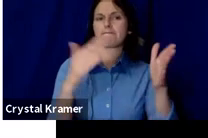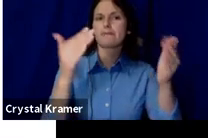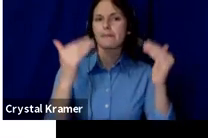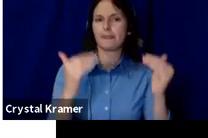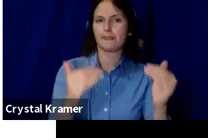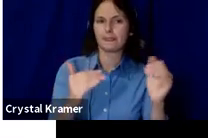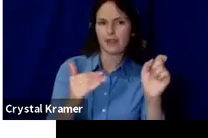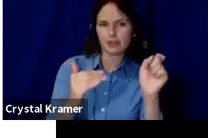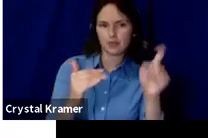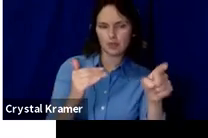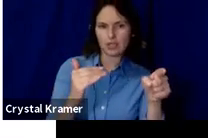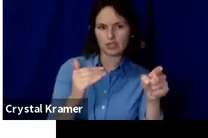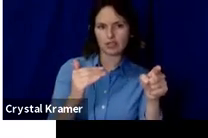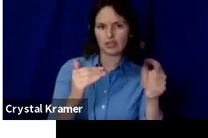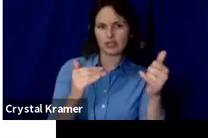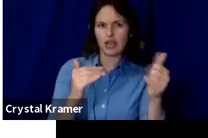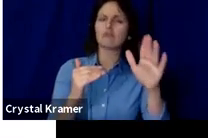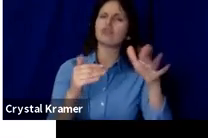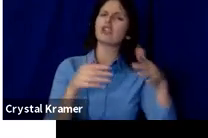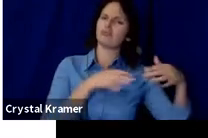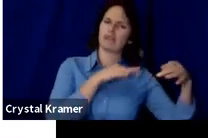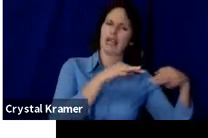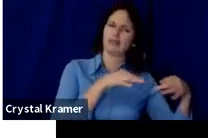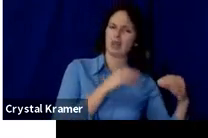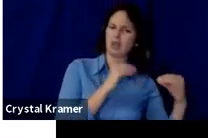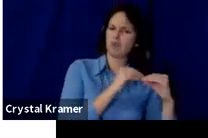can know more specifically what we're looking for.